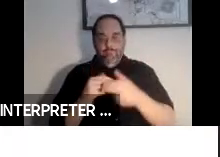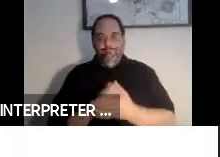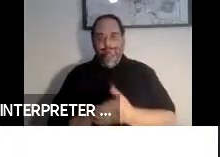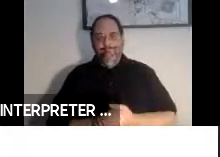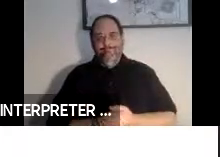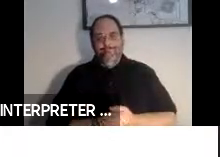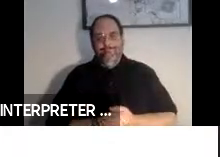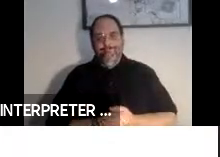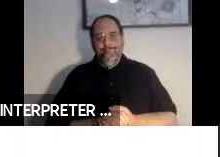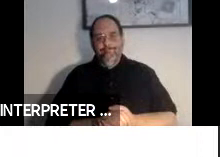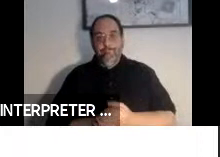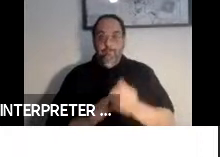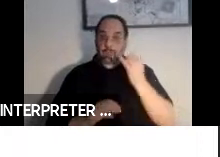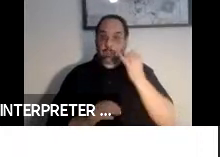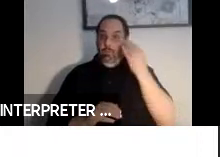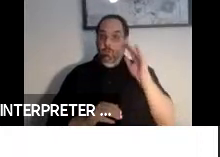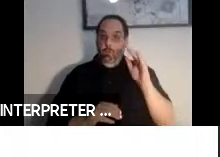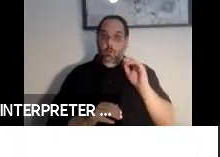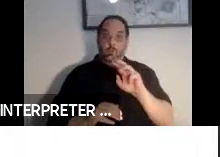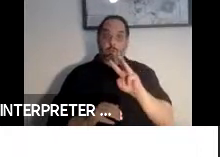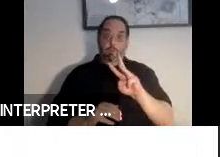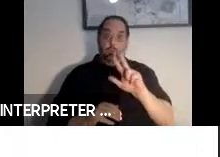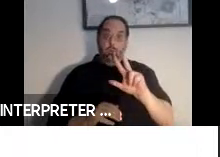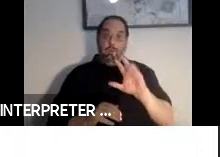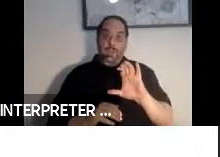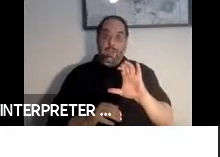So for those who are not familiar with the W3C it is the Worldwide Web Consortium.